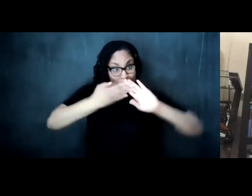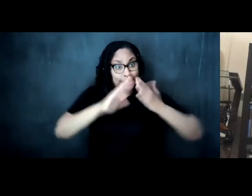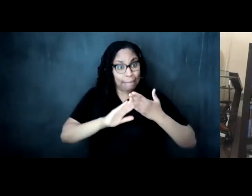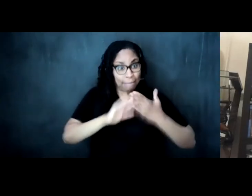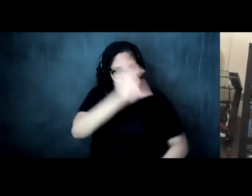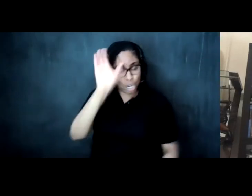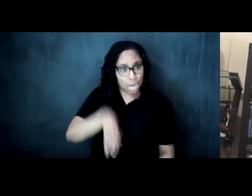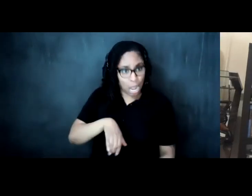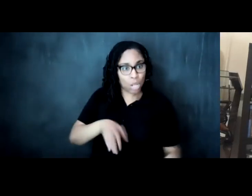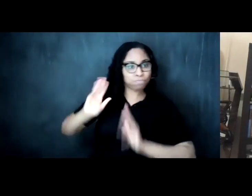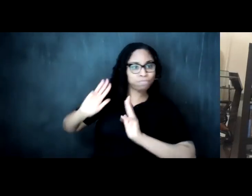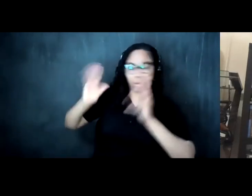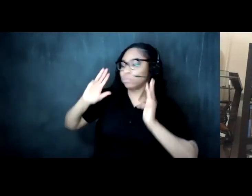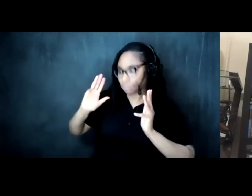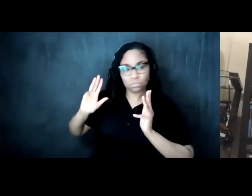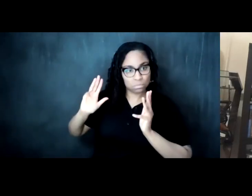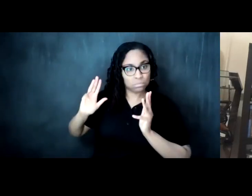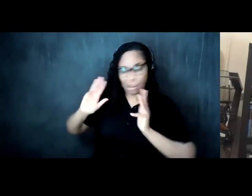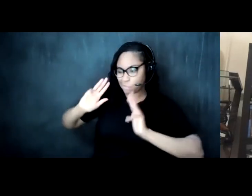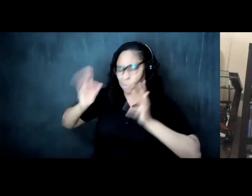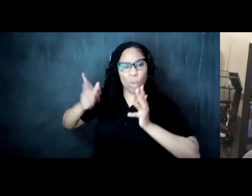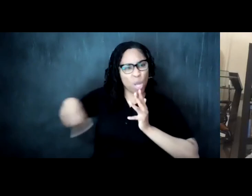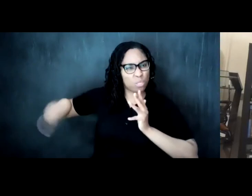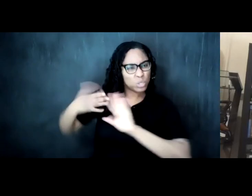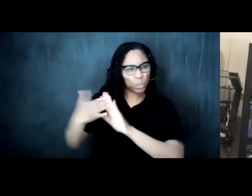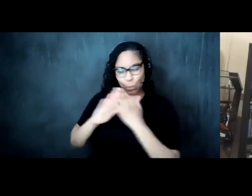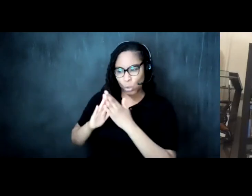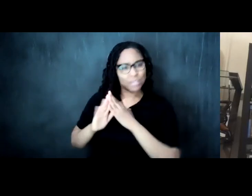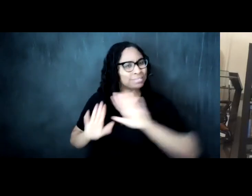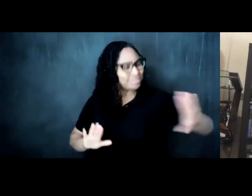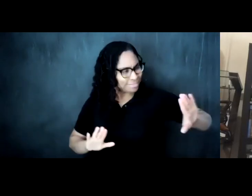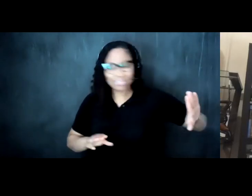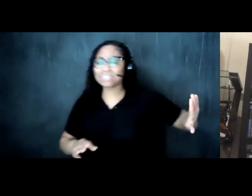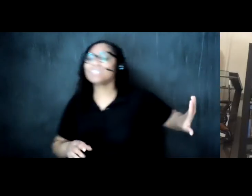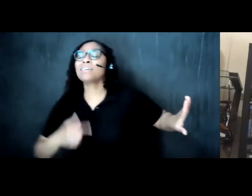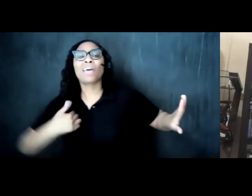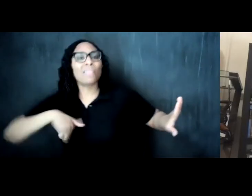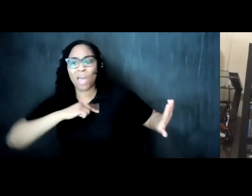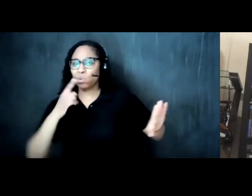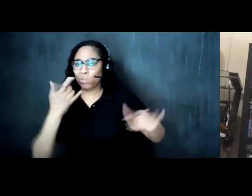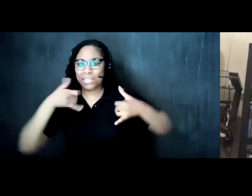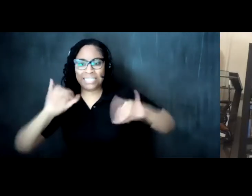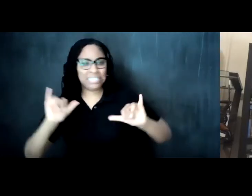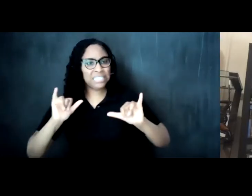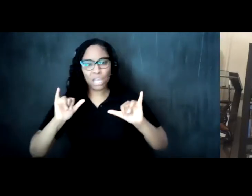are literally carving out and sketching out and tagging tagging out their own freedom dreams